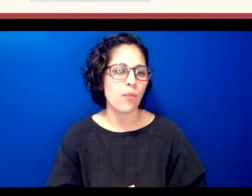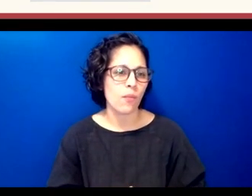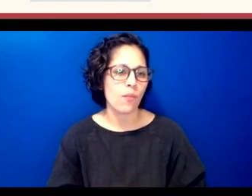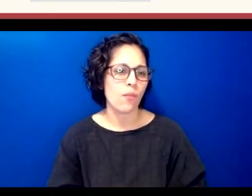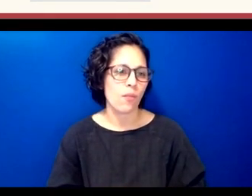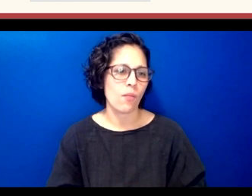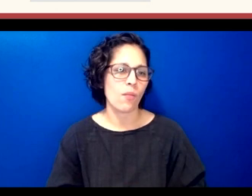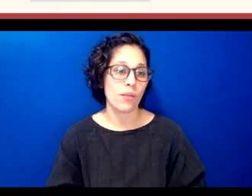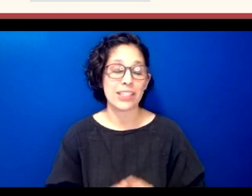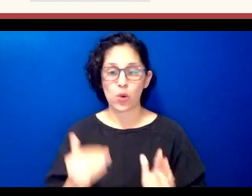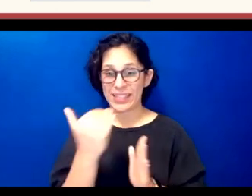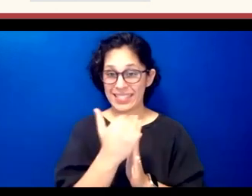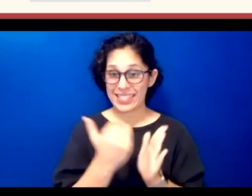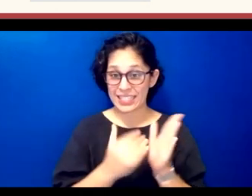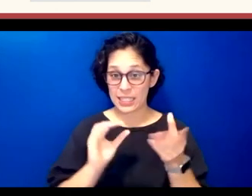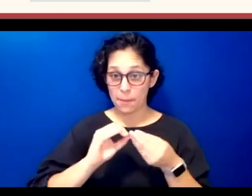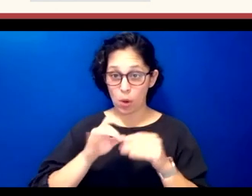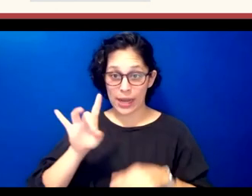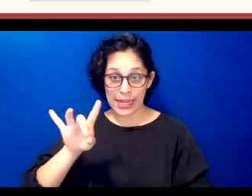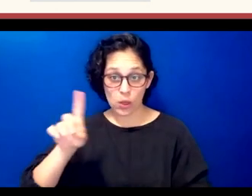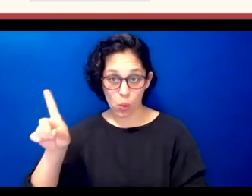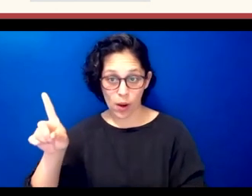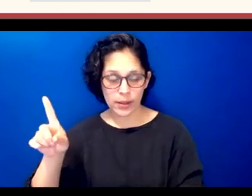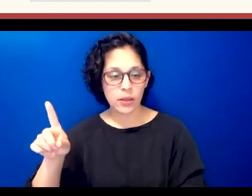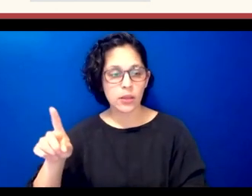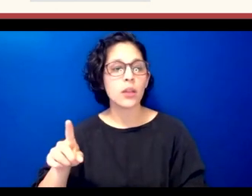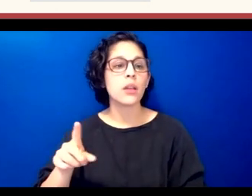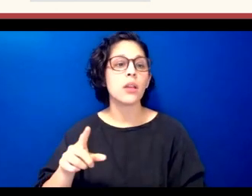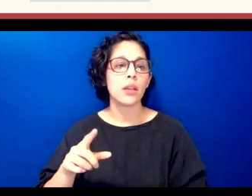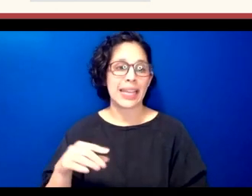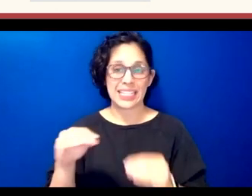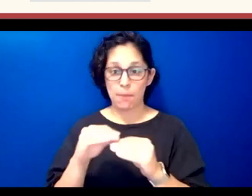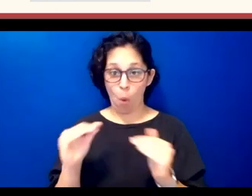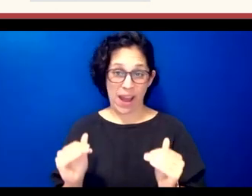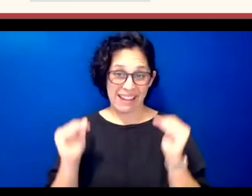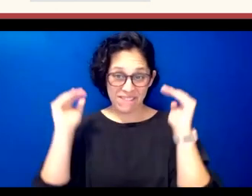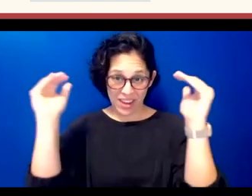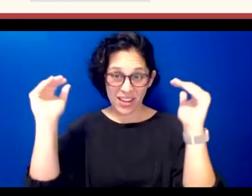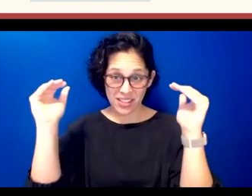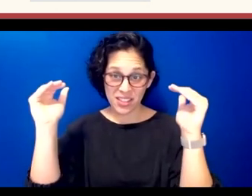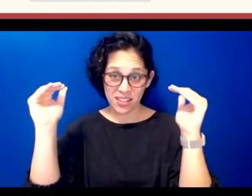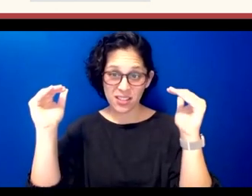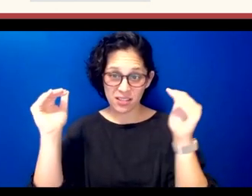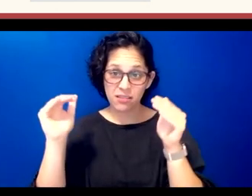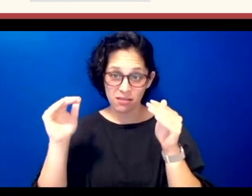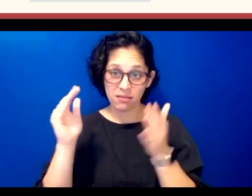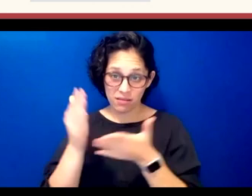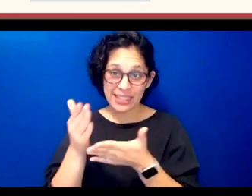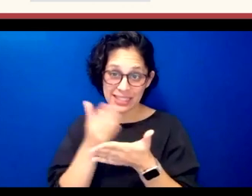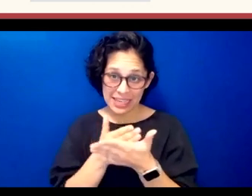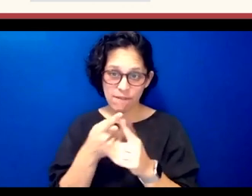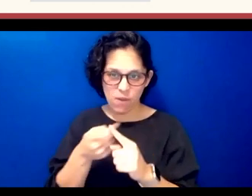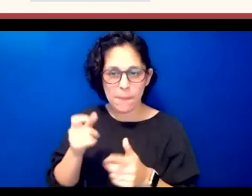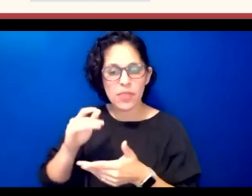this lesson lesson 81 so this is a more advanced uh lesson it's from the third level um the